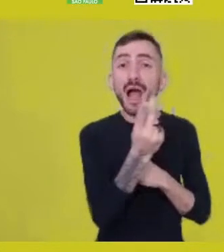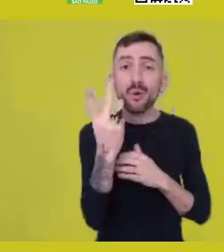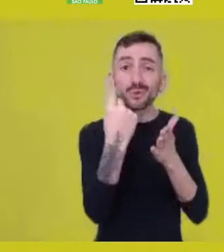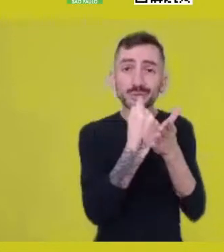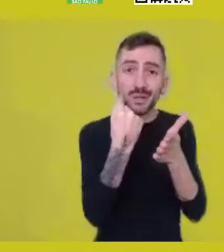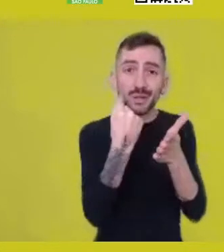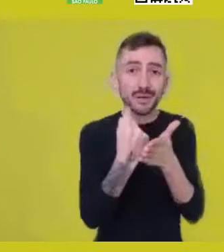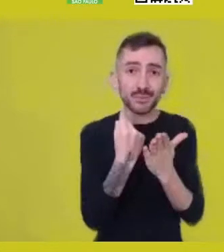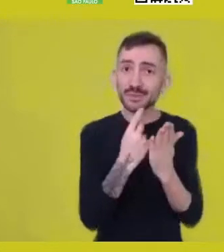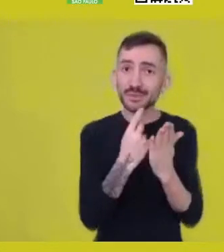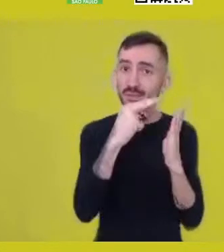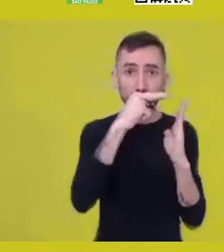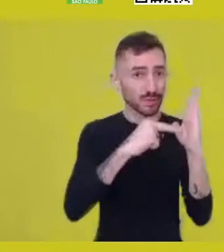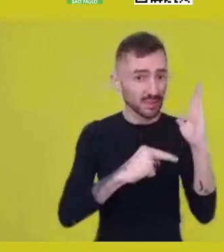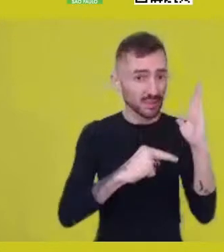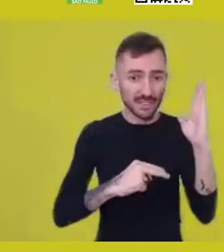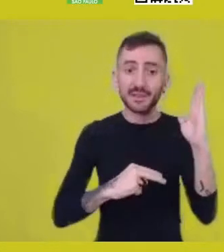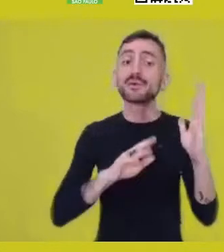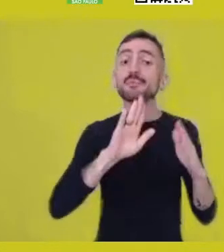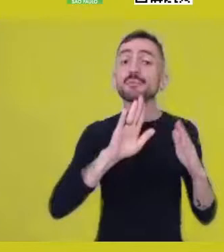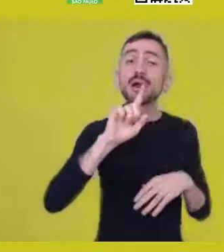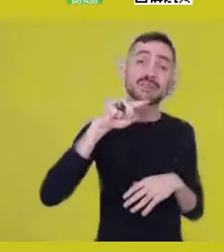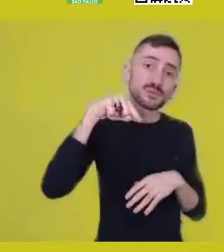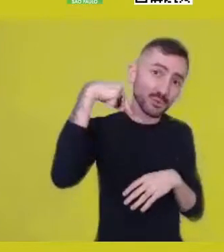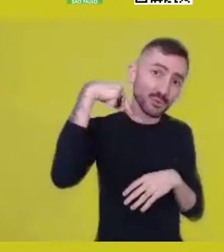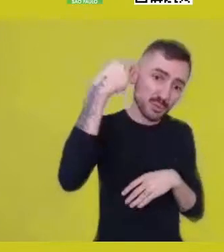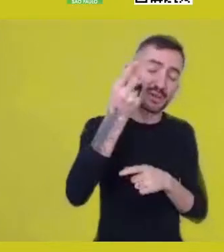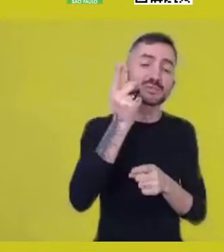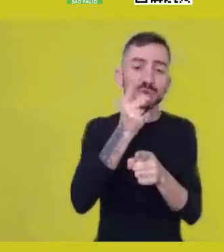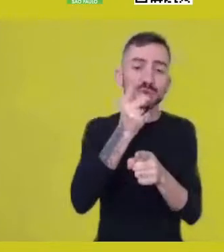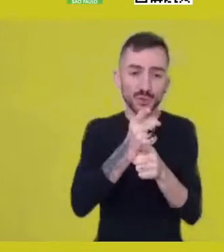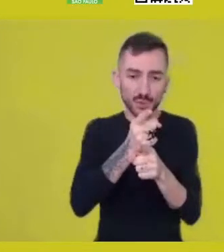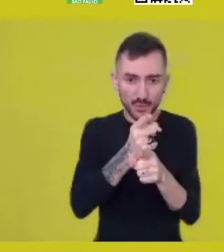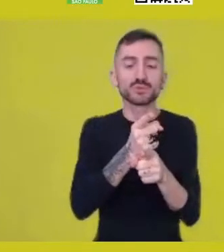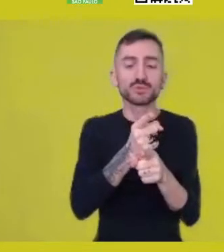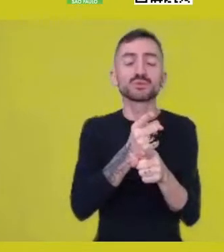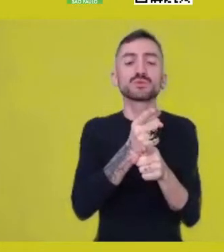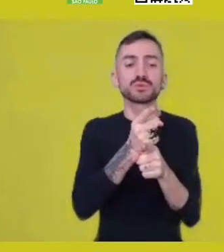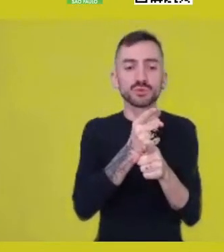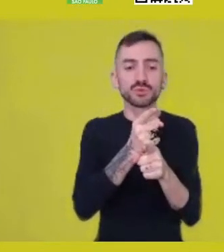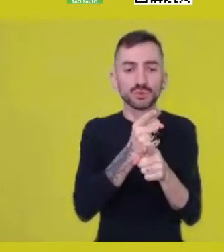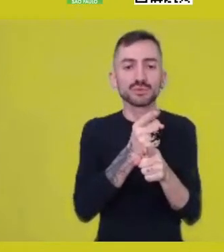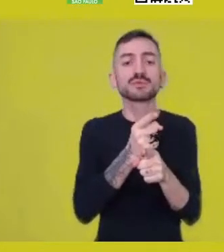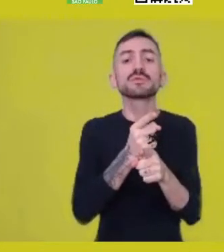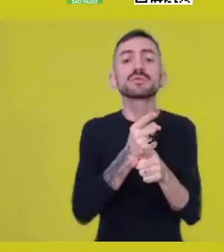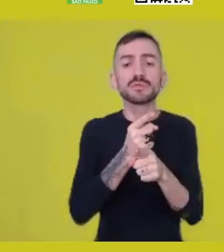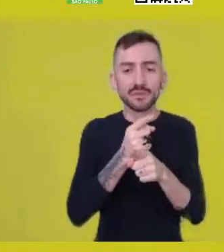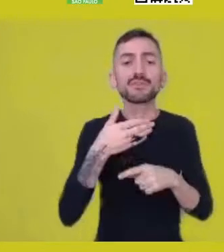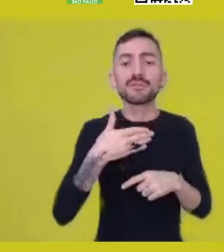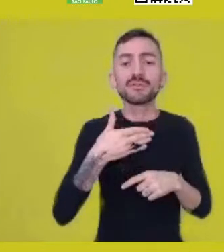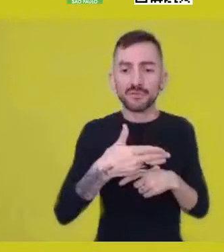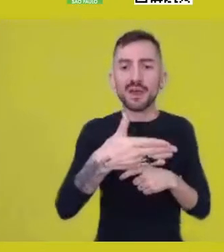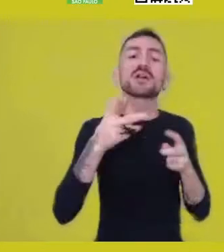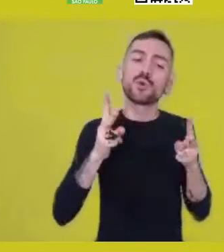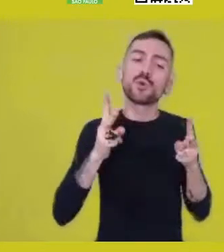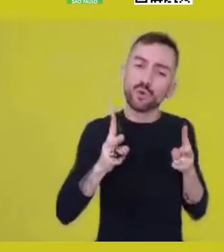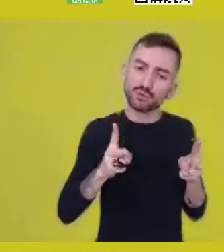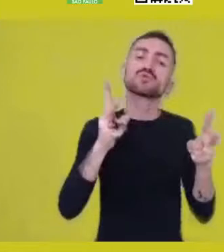but on our next meeting, with Wanderson Flor, we’ll have the opportunity to continue this conversation.